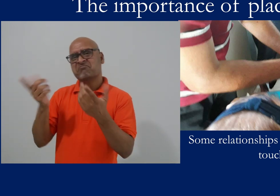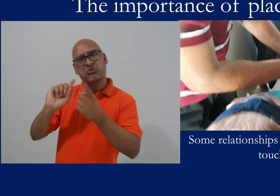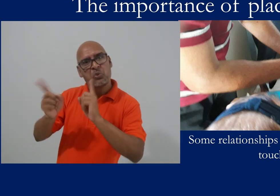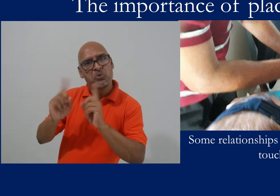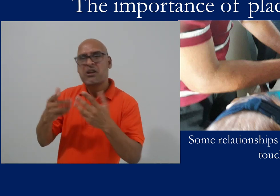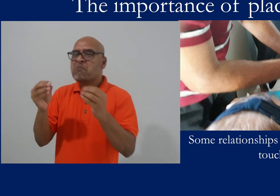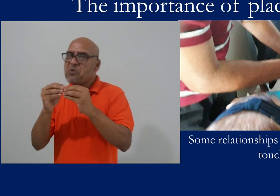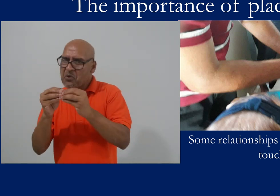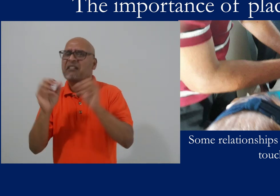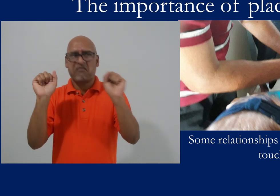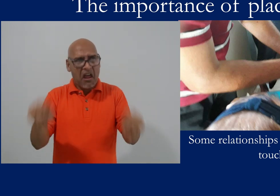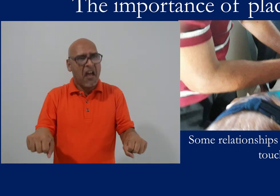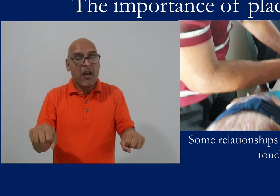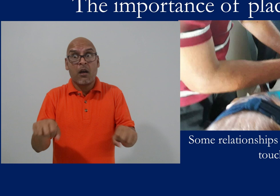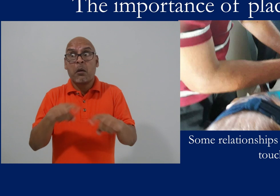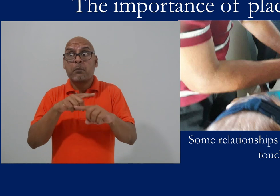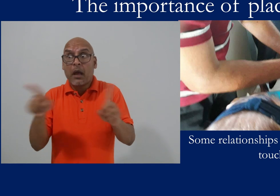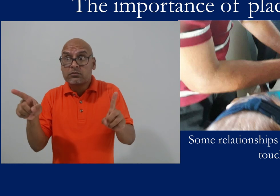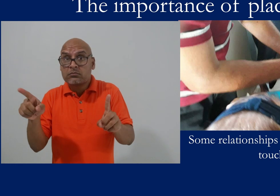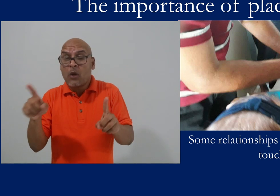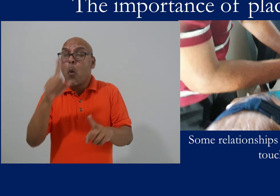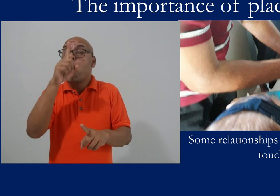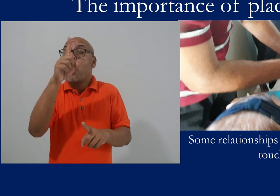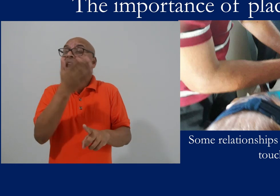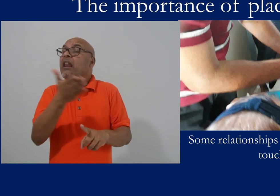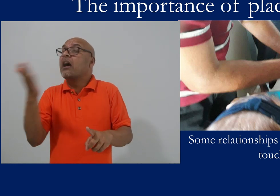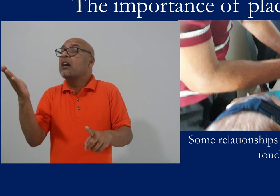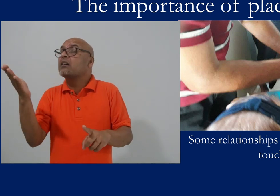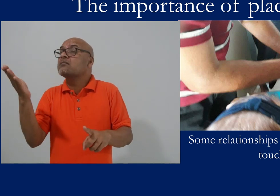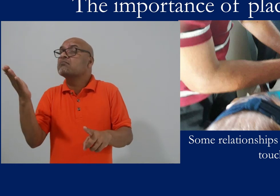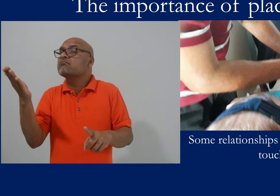we maintain contact through video chat with members of deaf communities around the region,